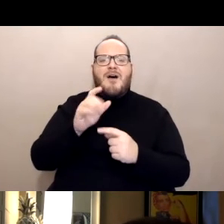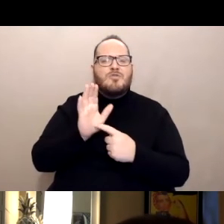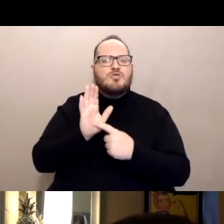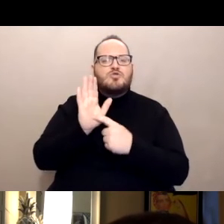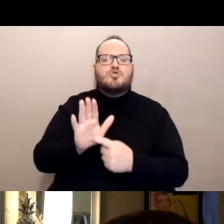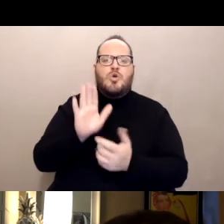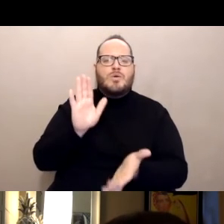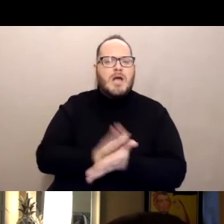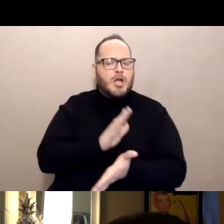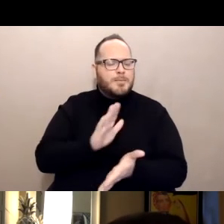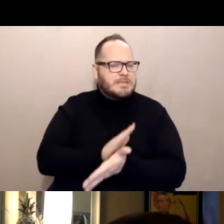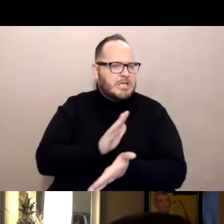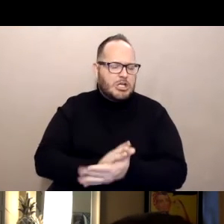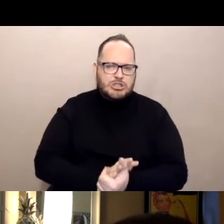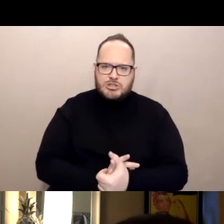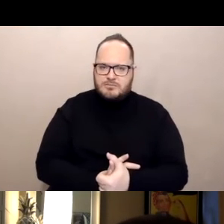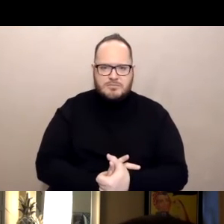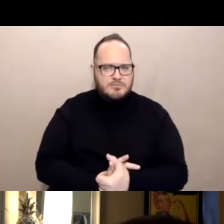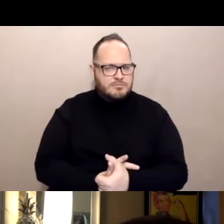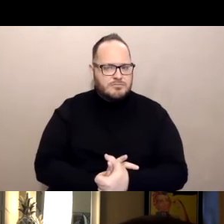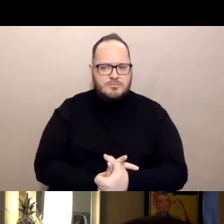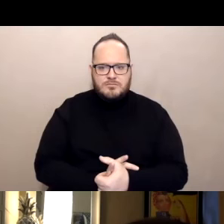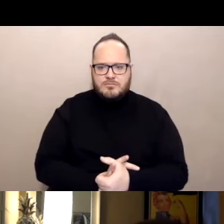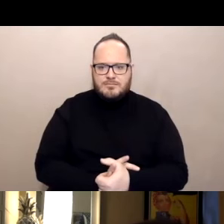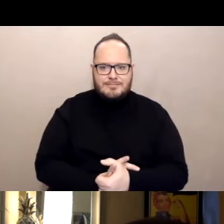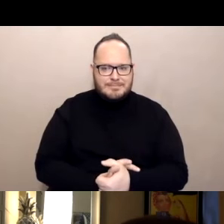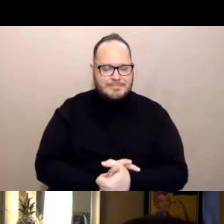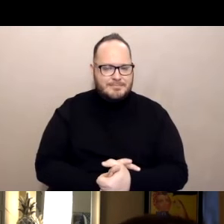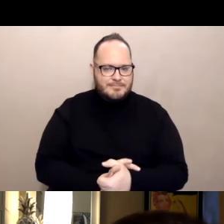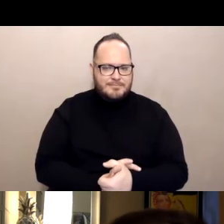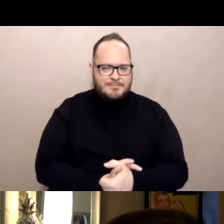I know that in-home supportive services